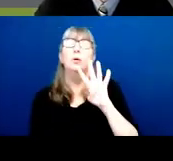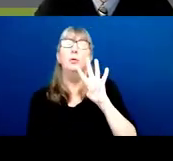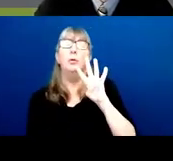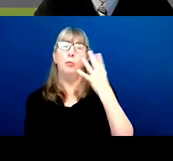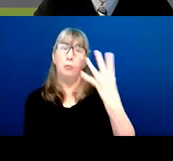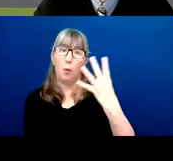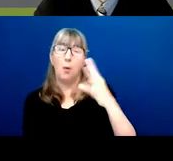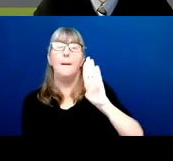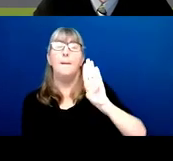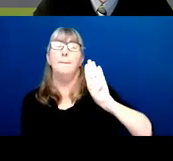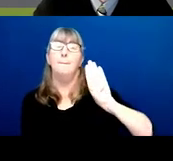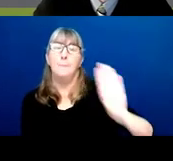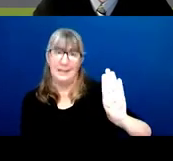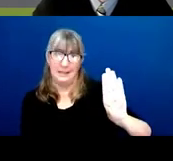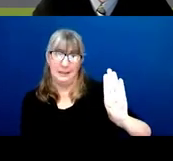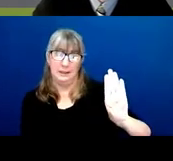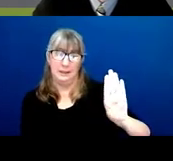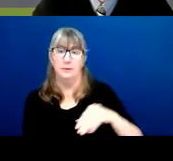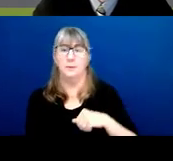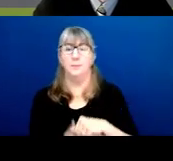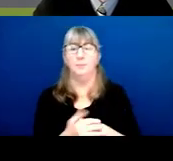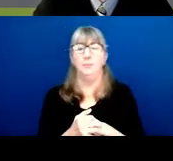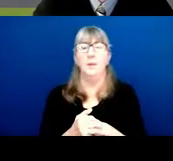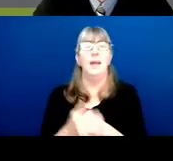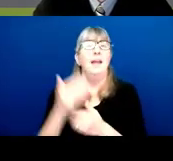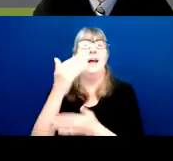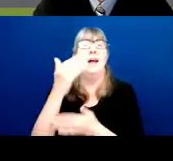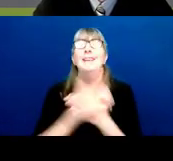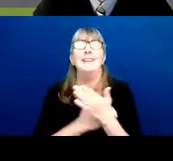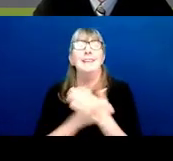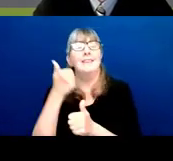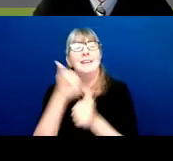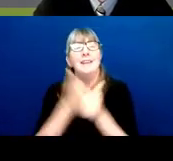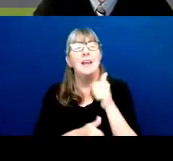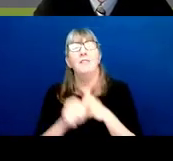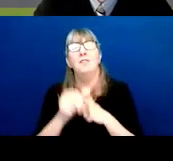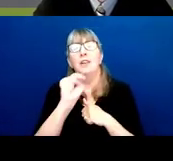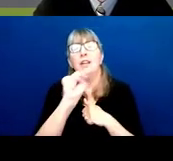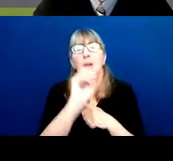And that is listed in every NOSI exactly where it needs to be.